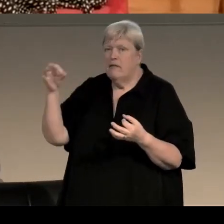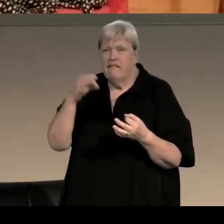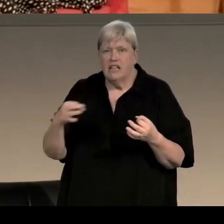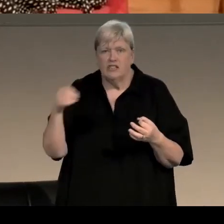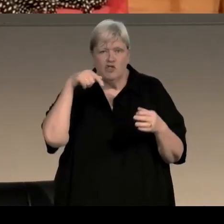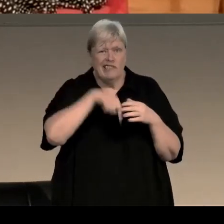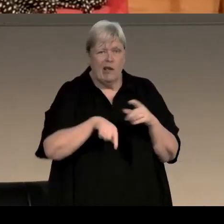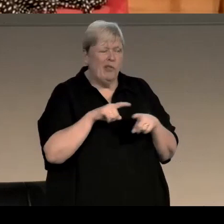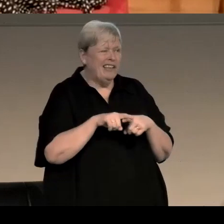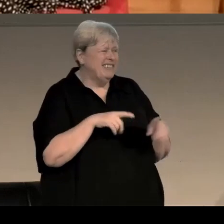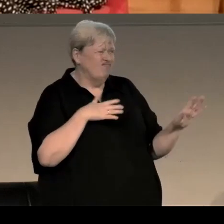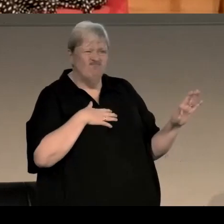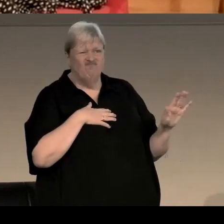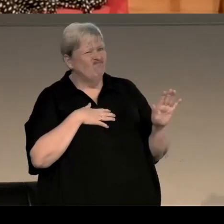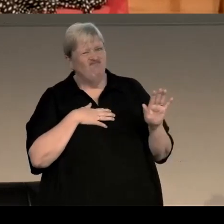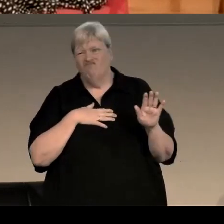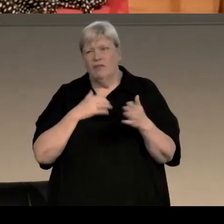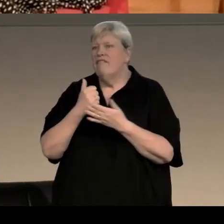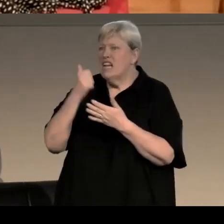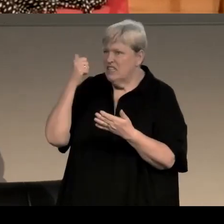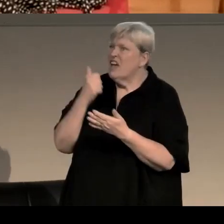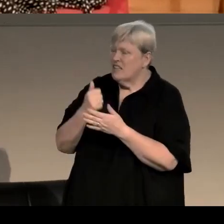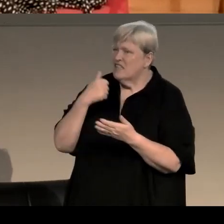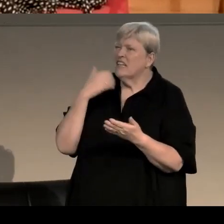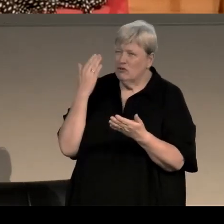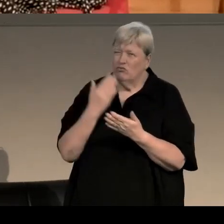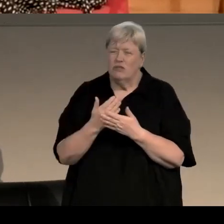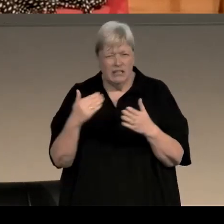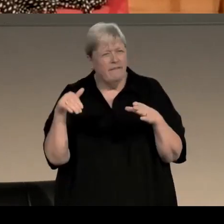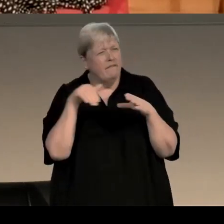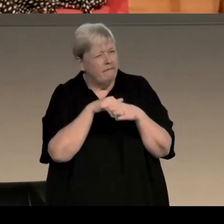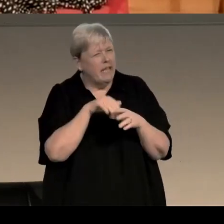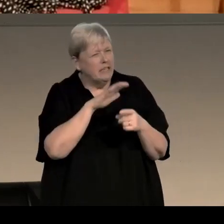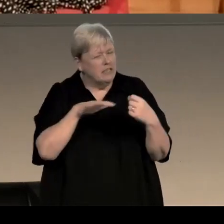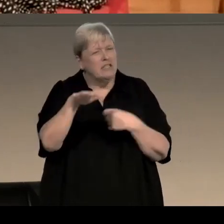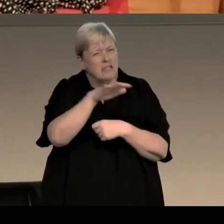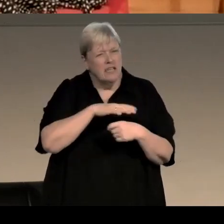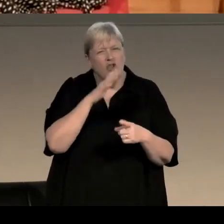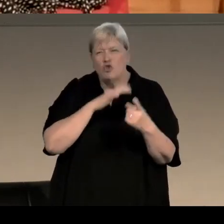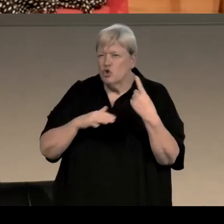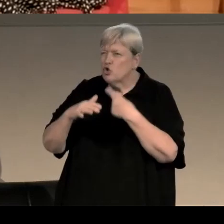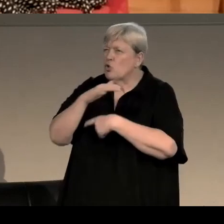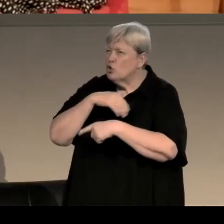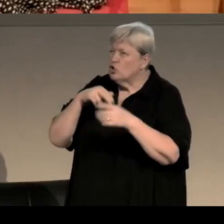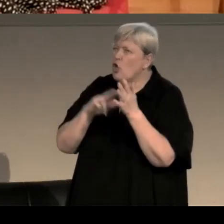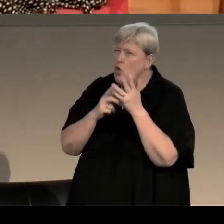and I thought "this is fantastic, this is a book that's actually very much a social novel of the here and now,